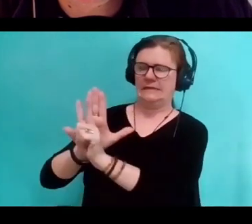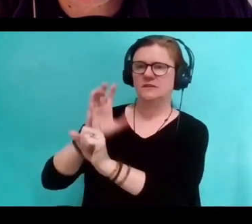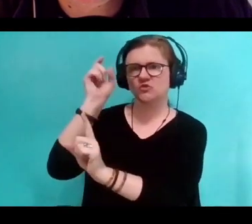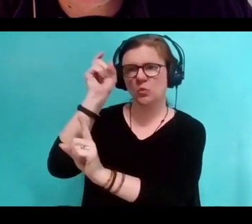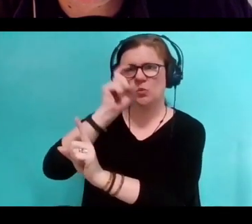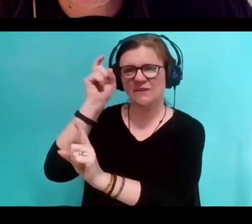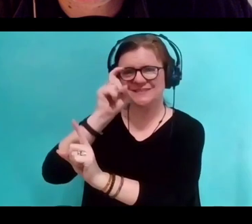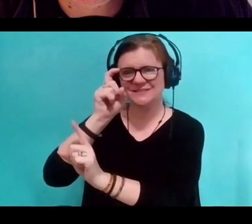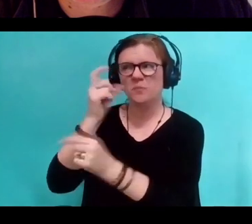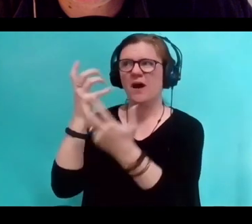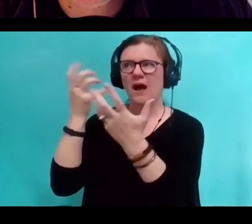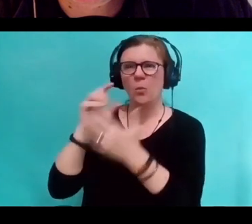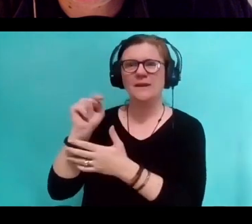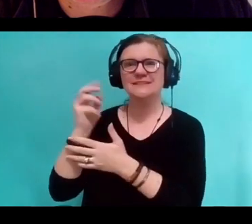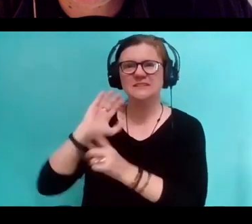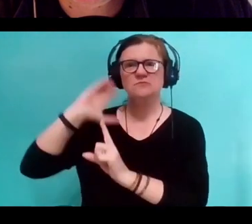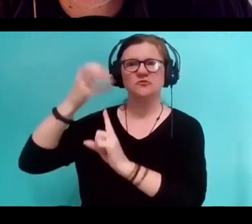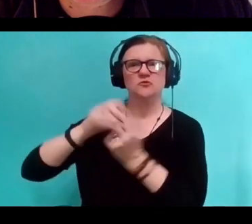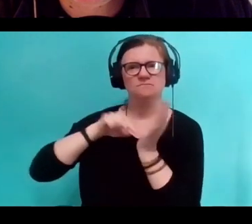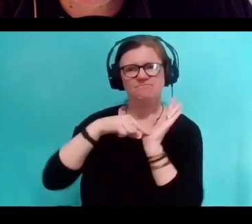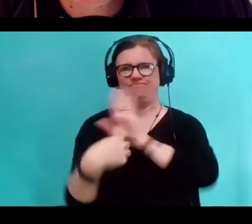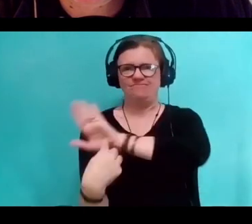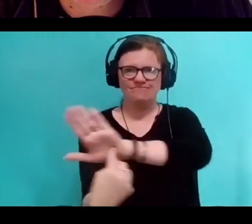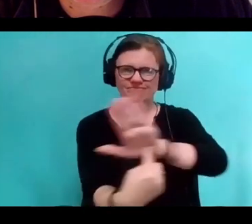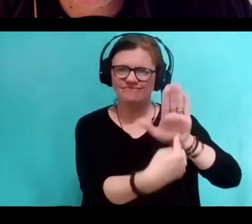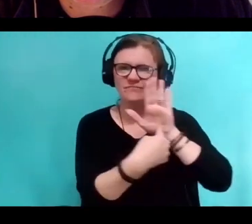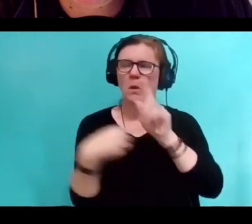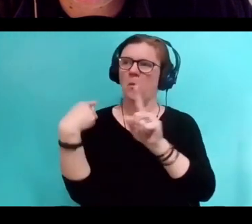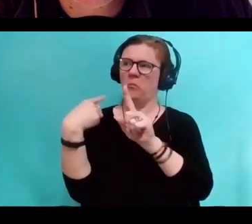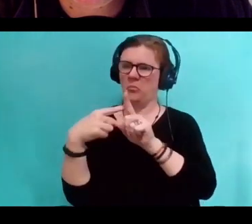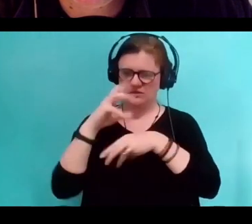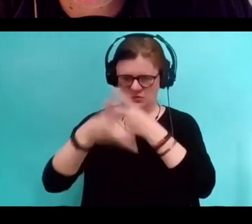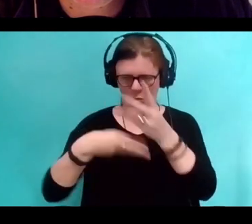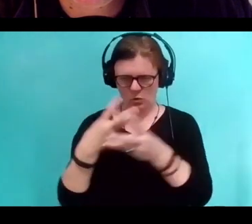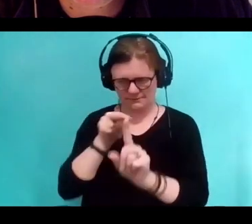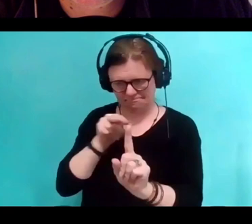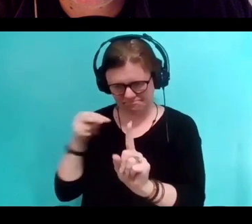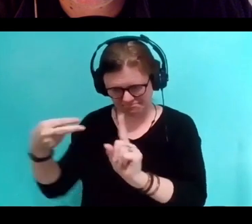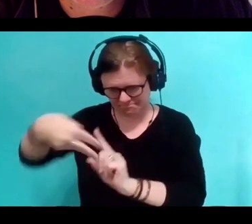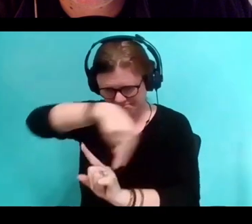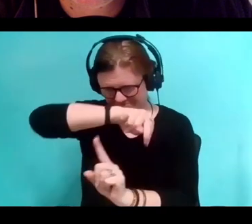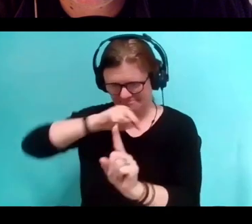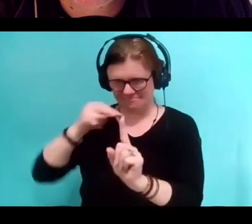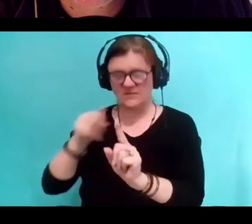that Tim was pulling on, trying to see through, that he was literally taking on his daughter's body.